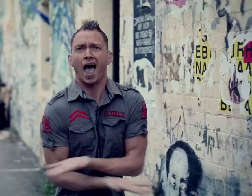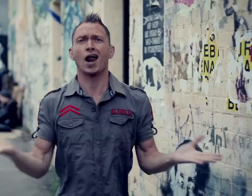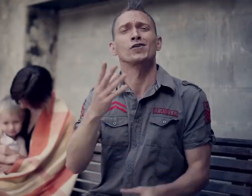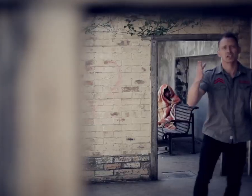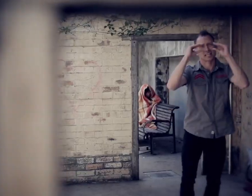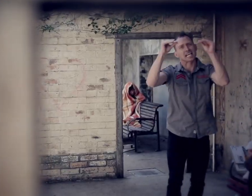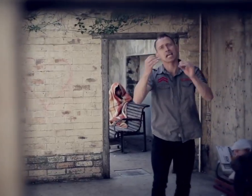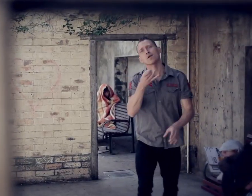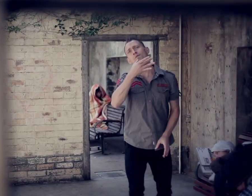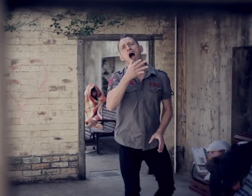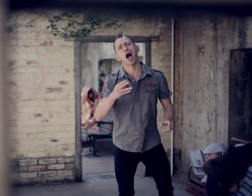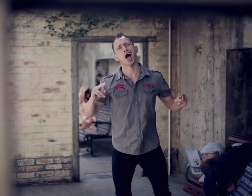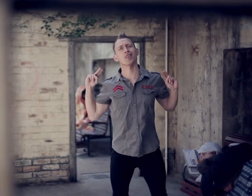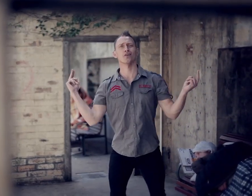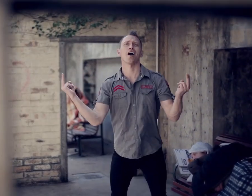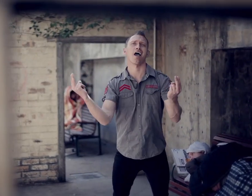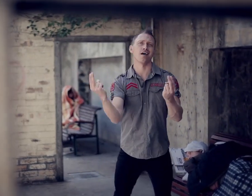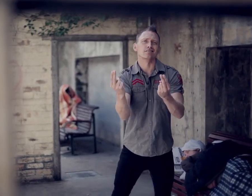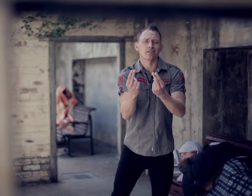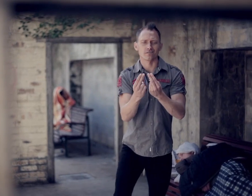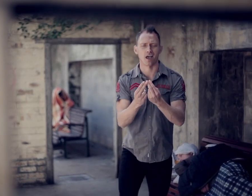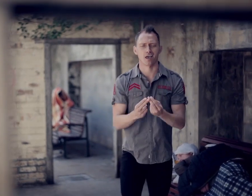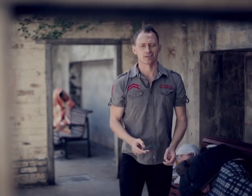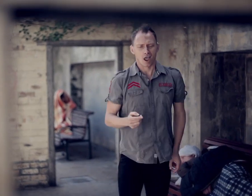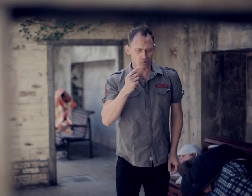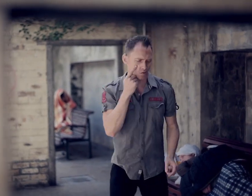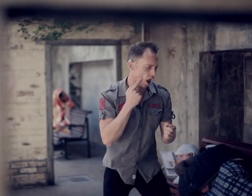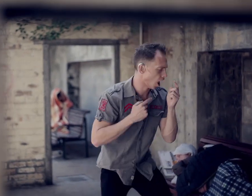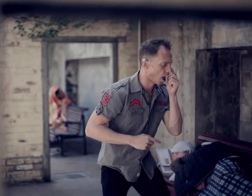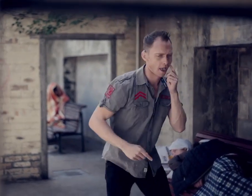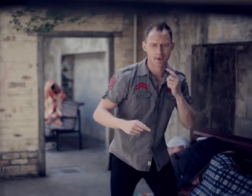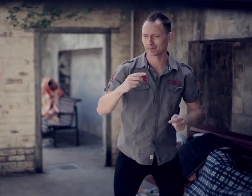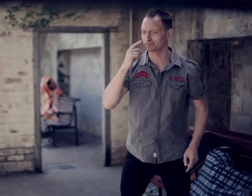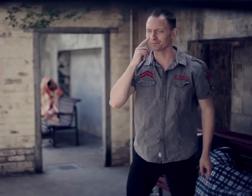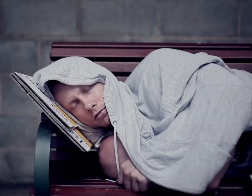How do you sleep while the rest of us cry